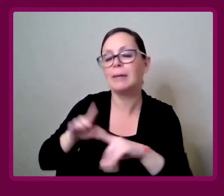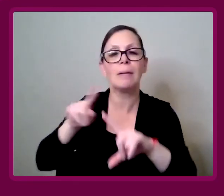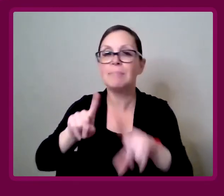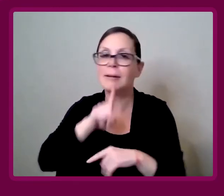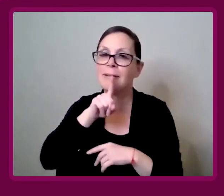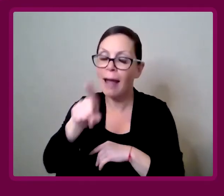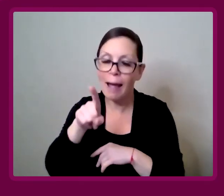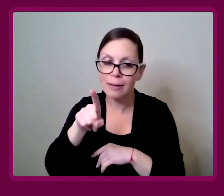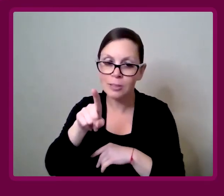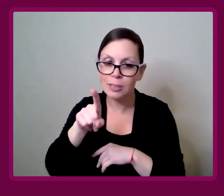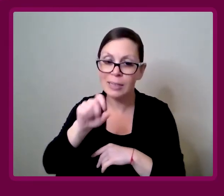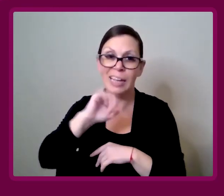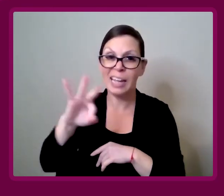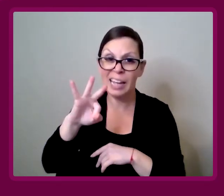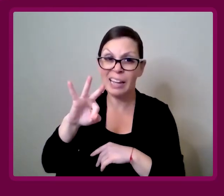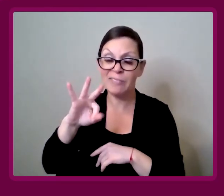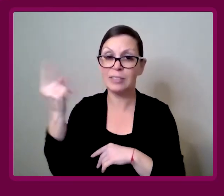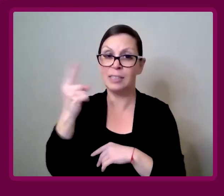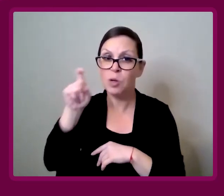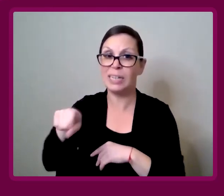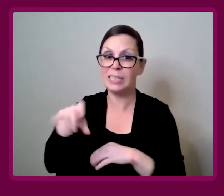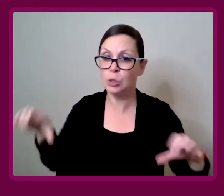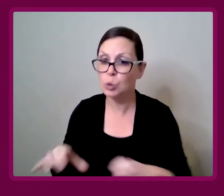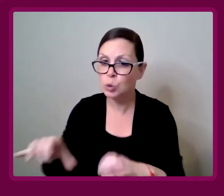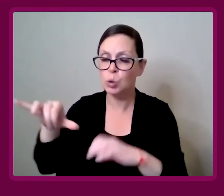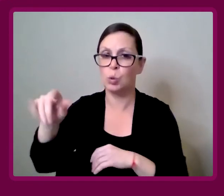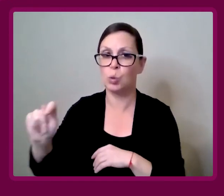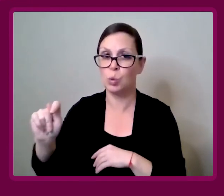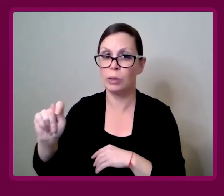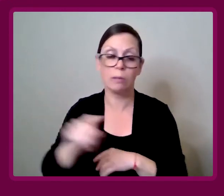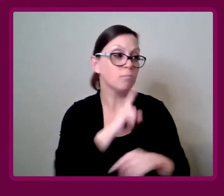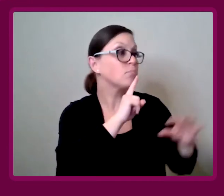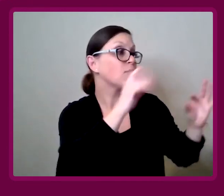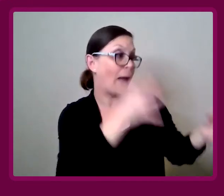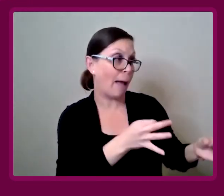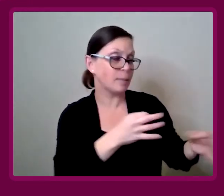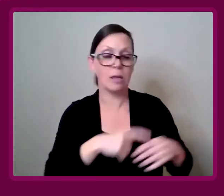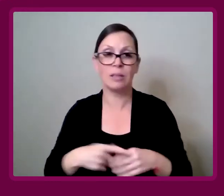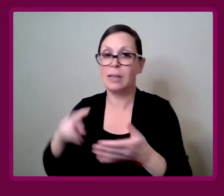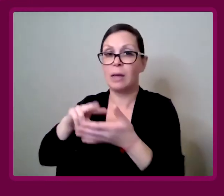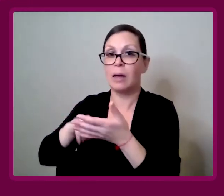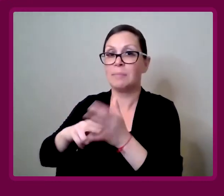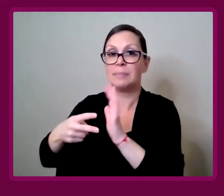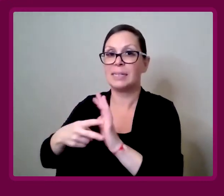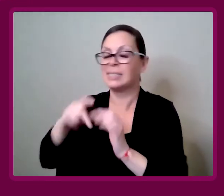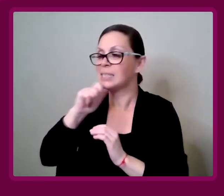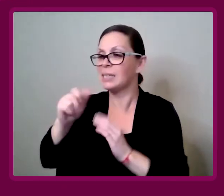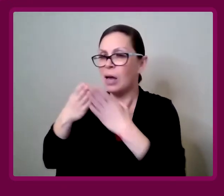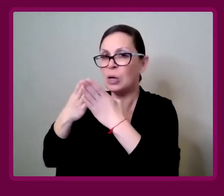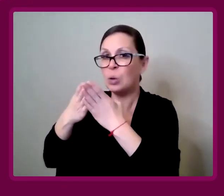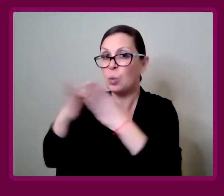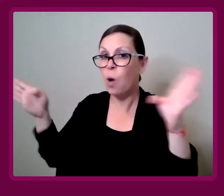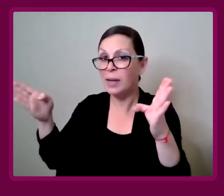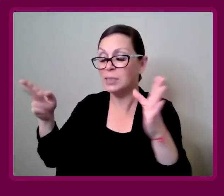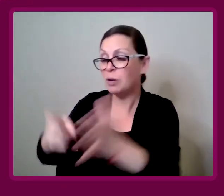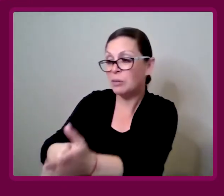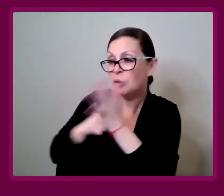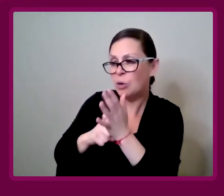Where actually, if everyone has to do it, then there is much more of a widespread mandate.